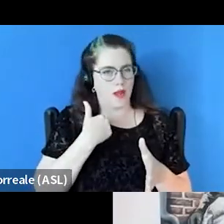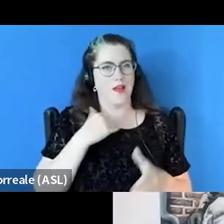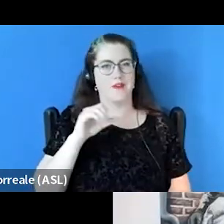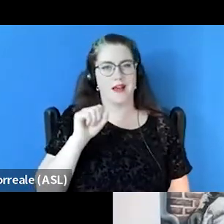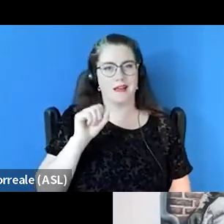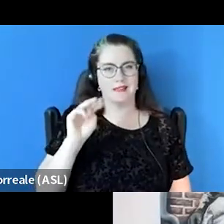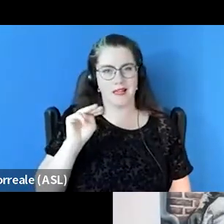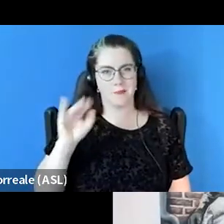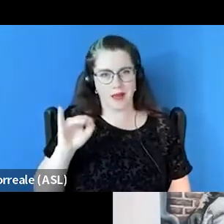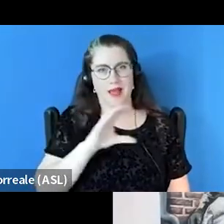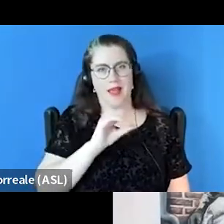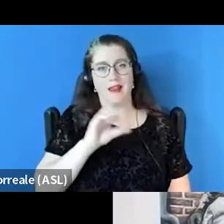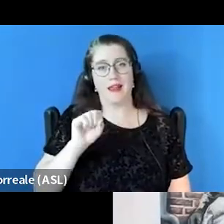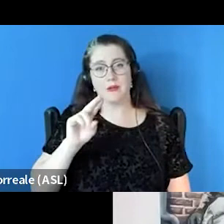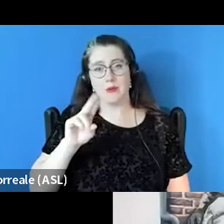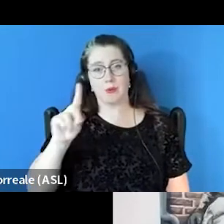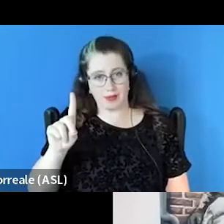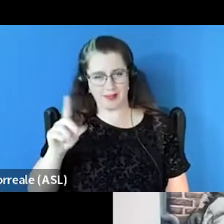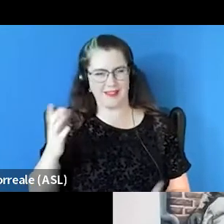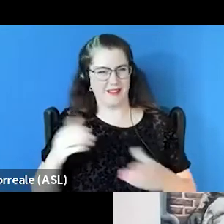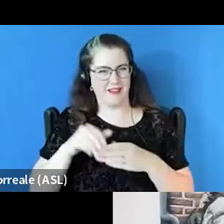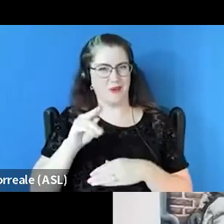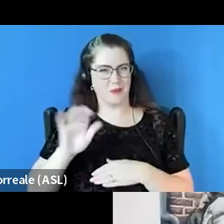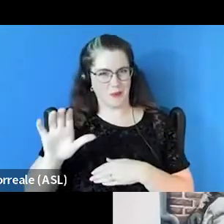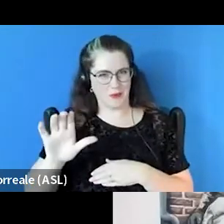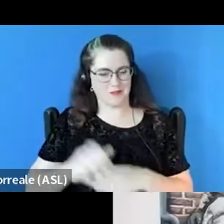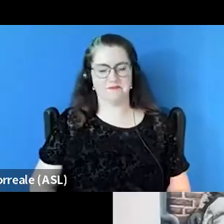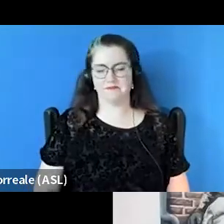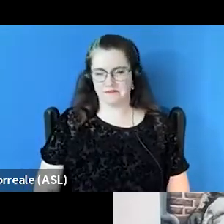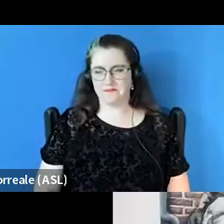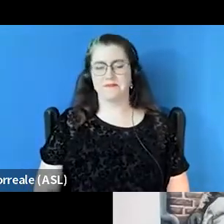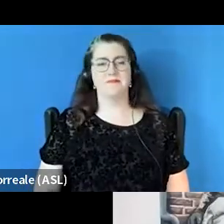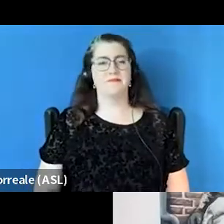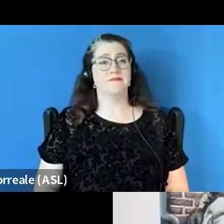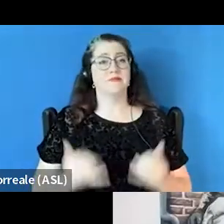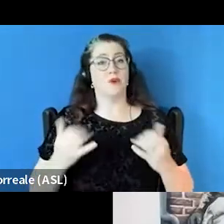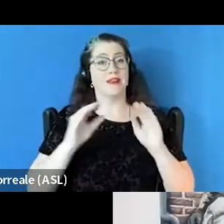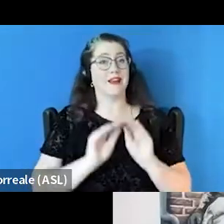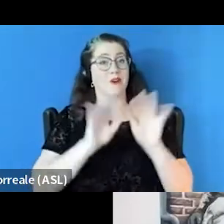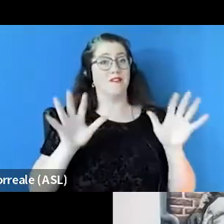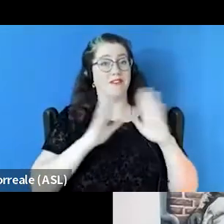as well as SUD here in New York City. And so right now at Fountain House, I oversee a portfolio